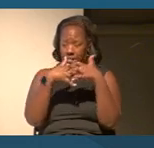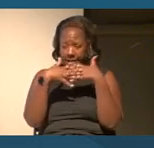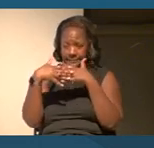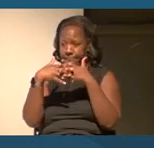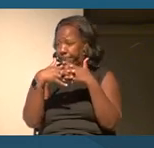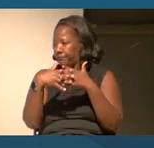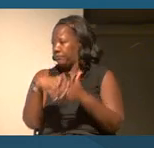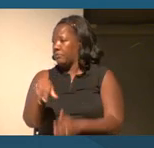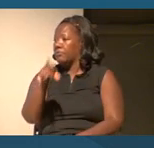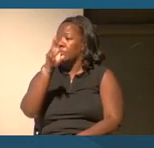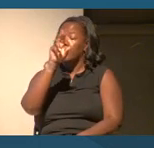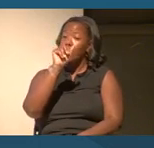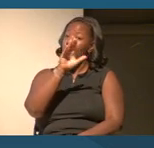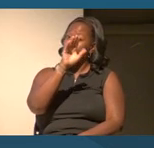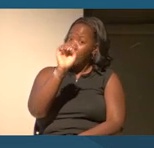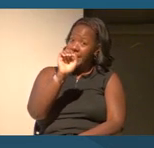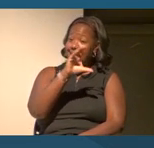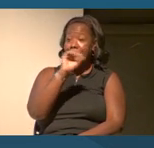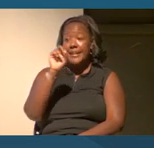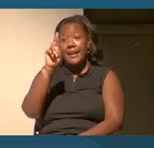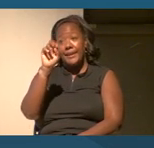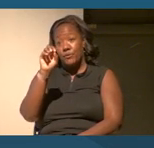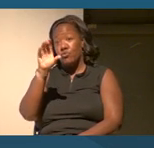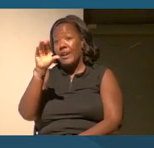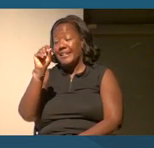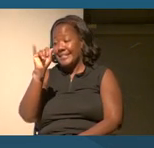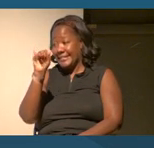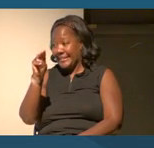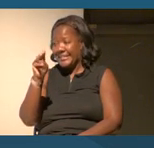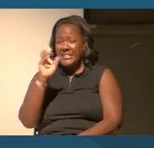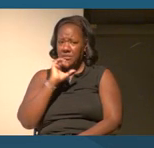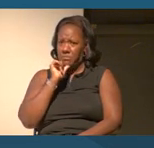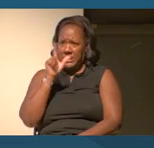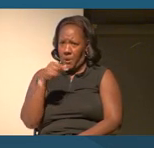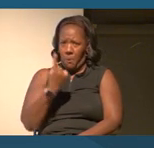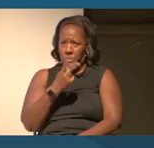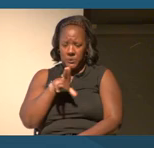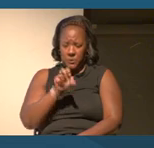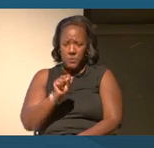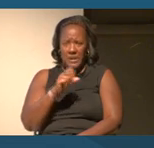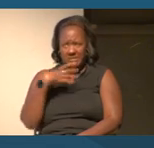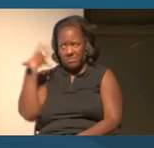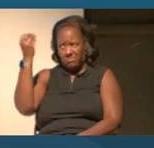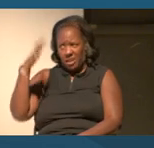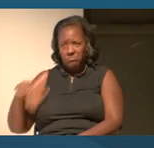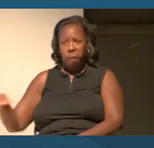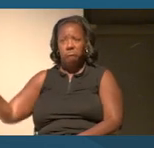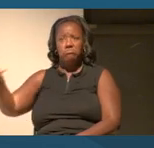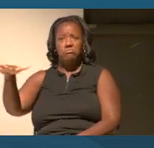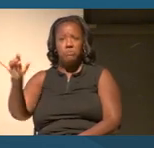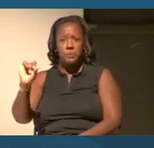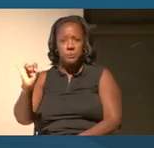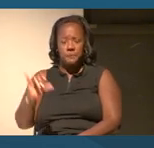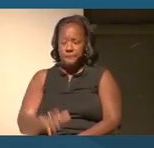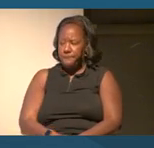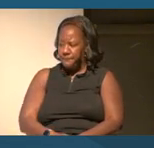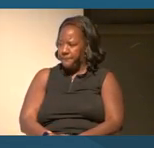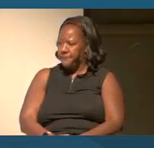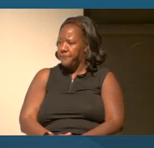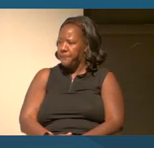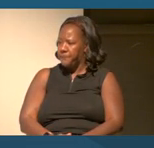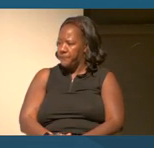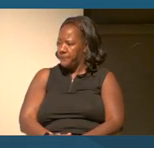Race and racism exist beyond the United States.